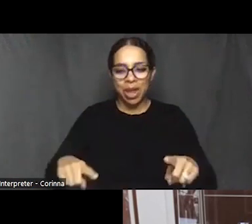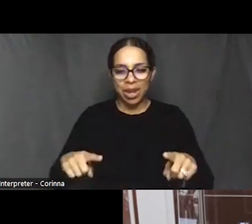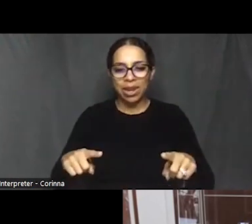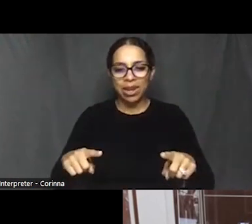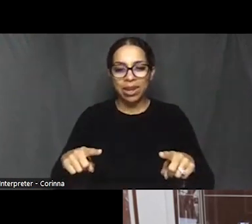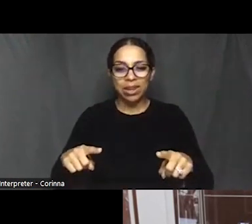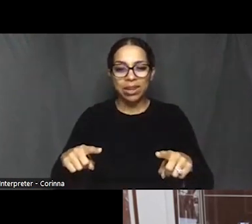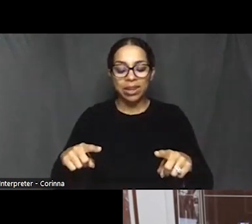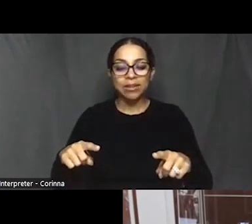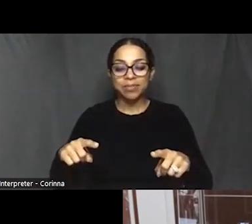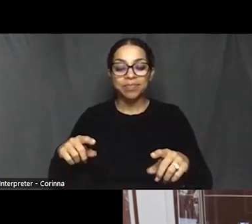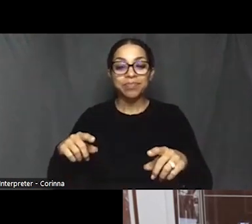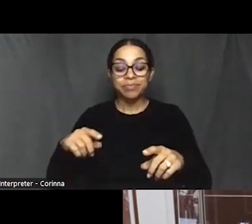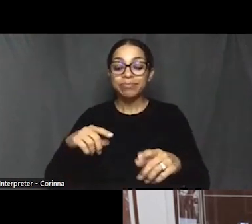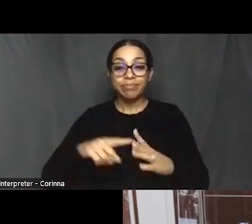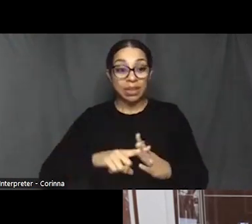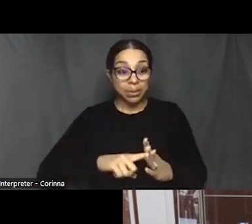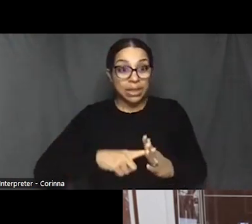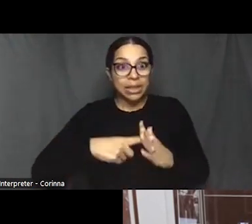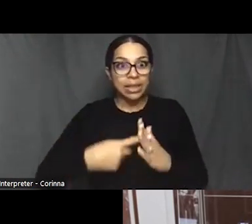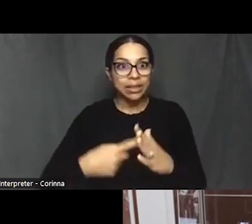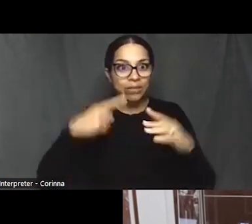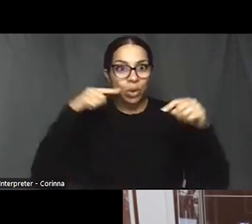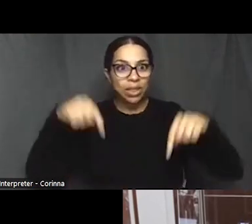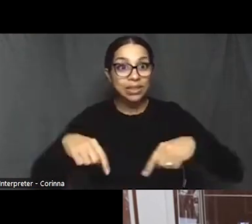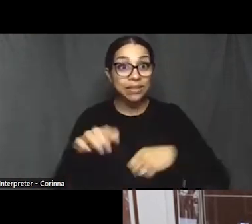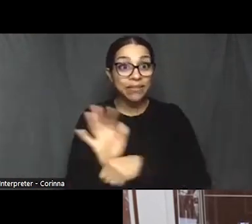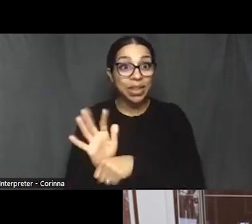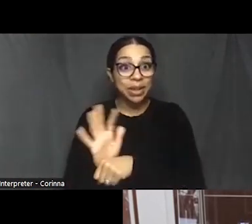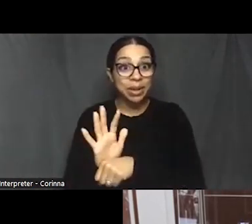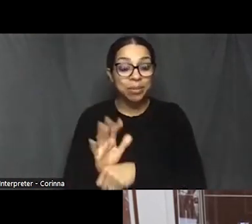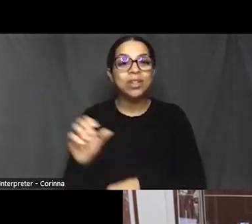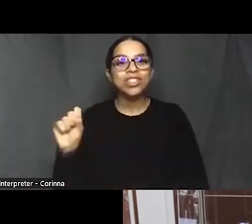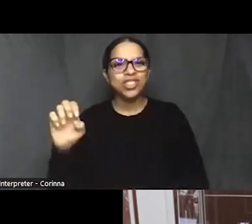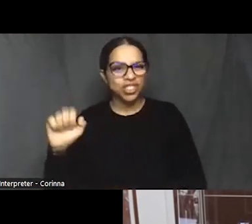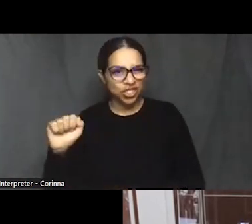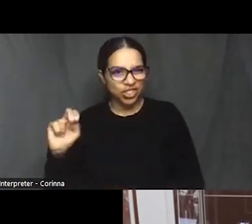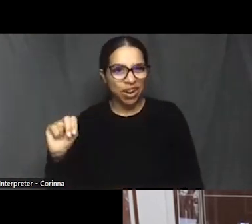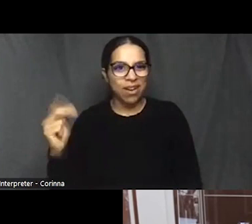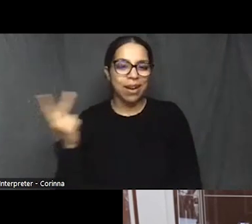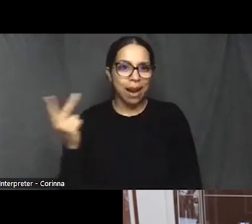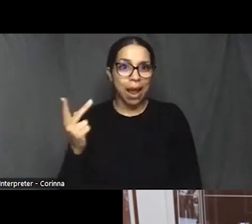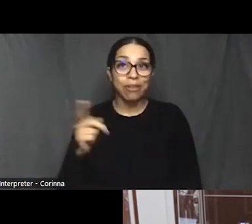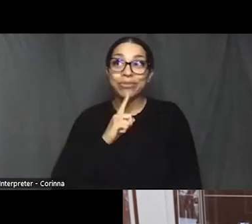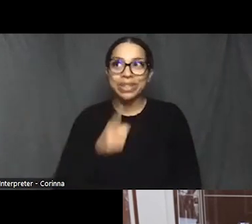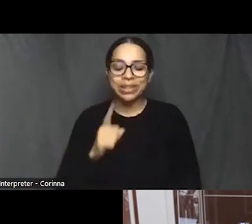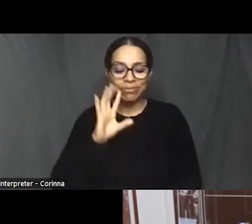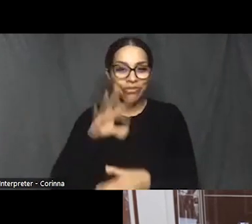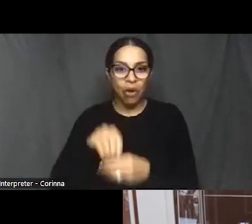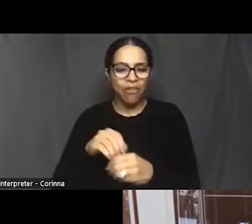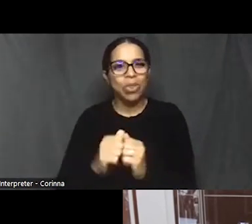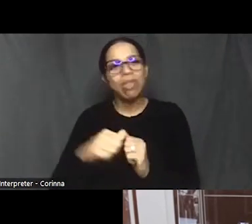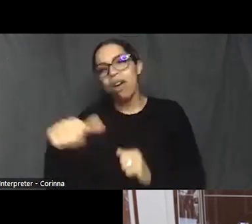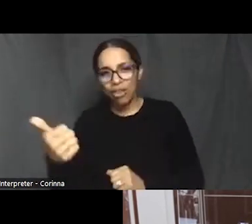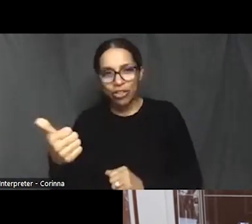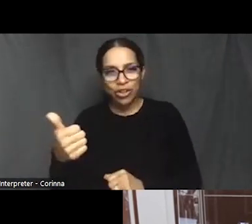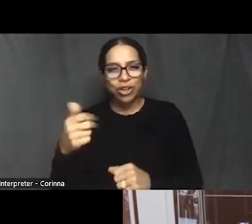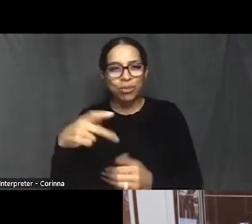for this film began, Sean and I were actually working on another project about the legacy of lynching in the state.